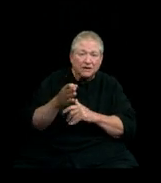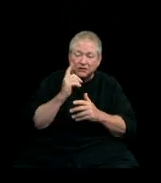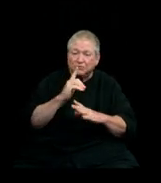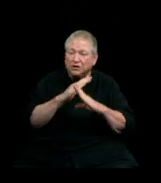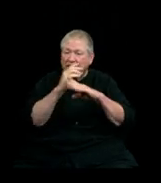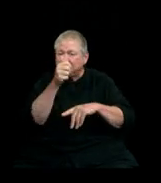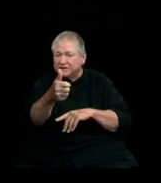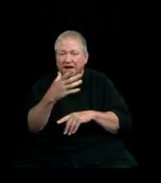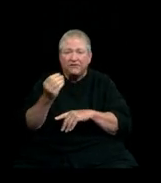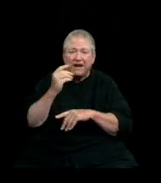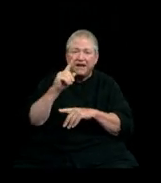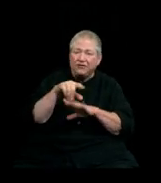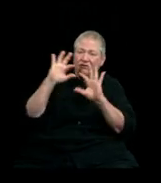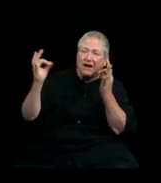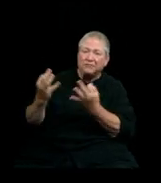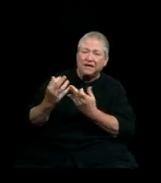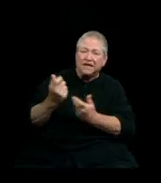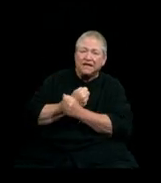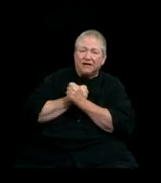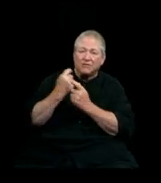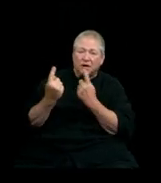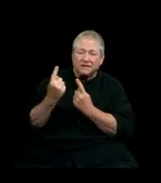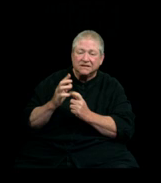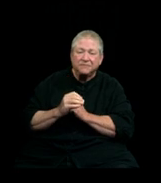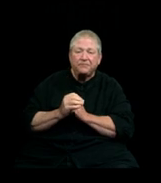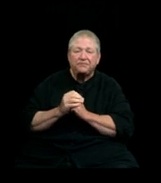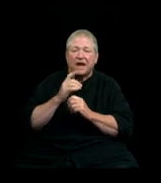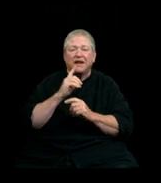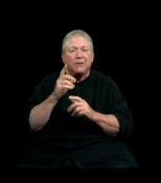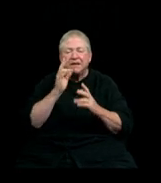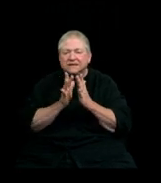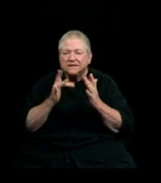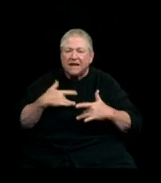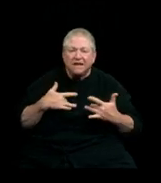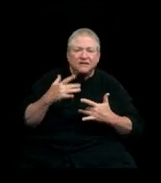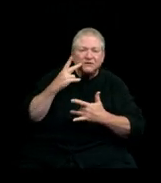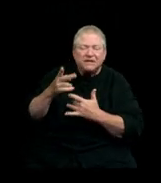You have such a bright future. And I'm excited to see how each of you will use your education to make an impact